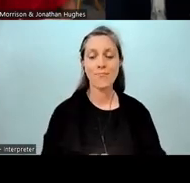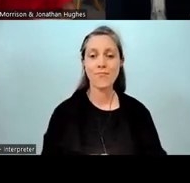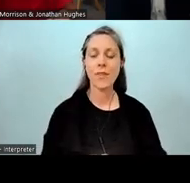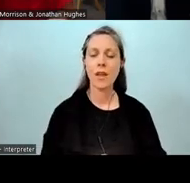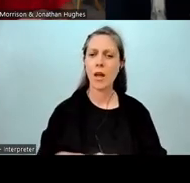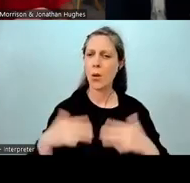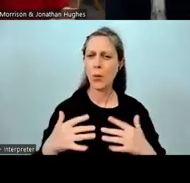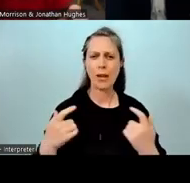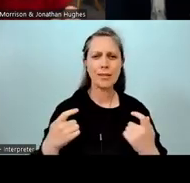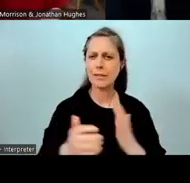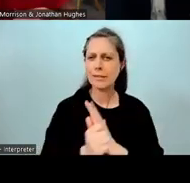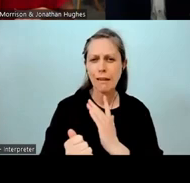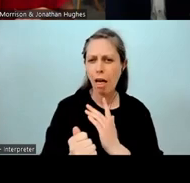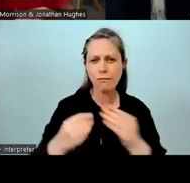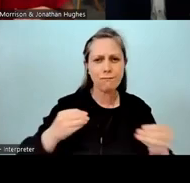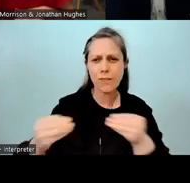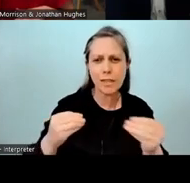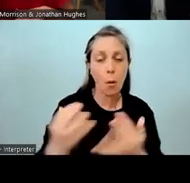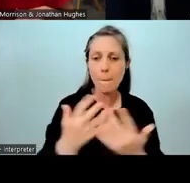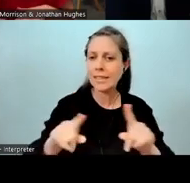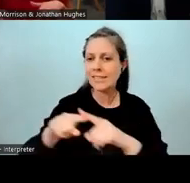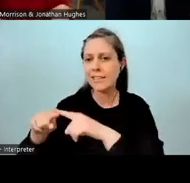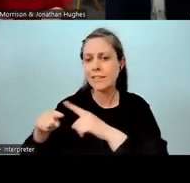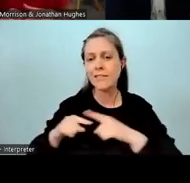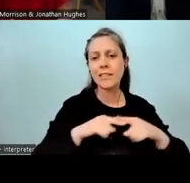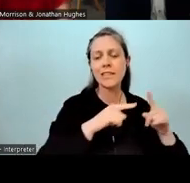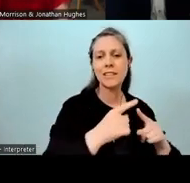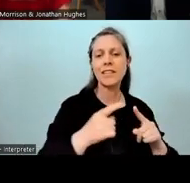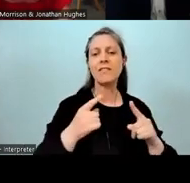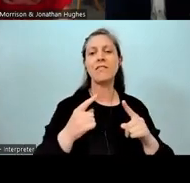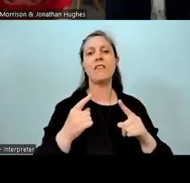and able to work across different marautanga, different curriculum.